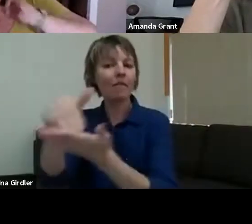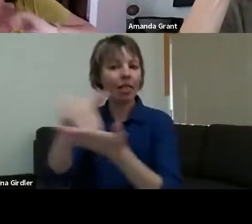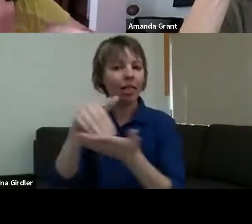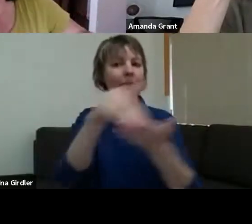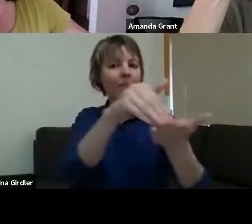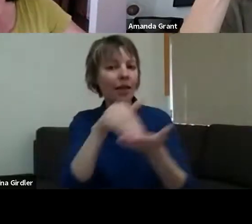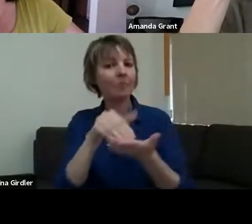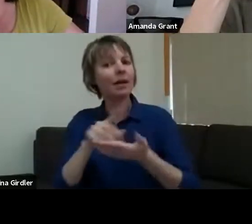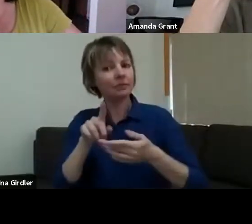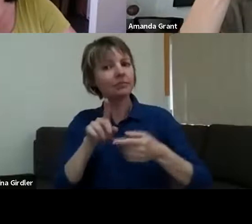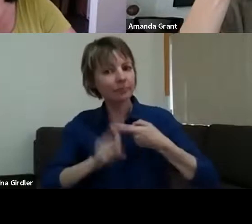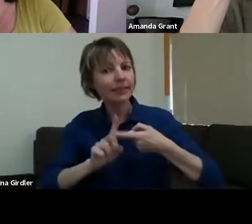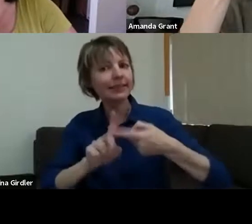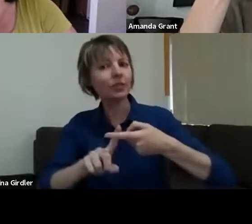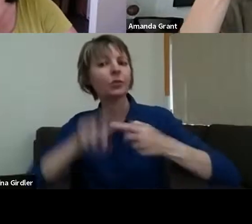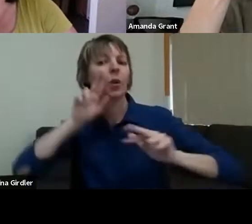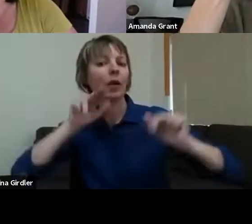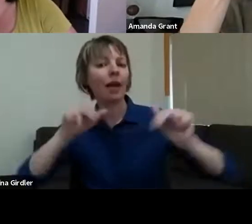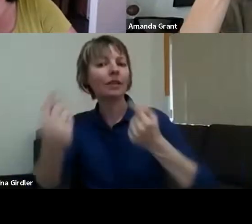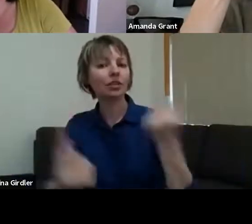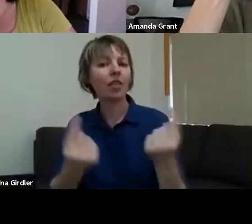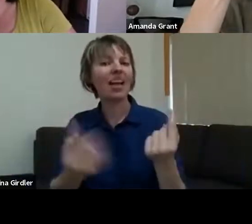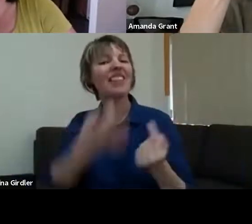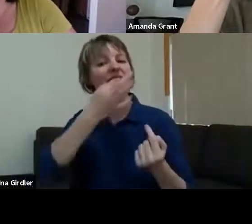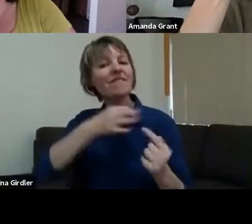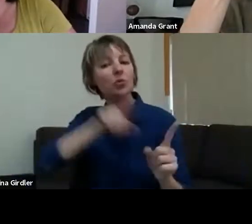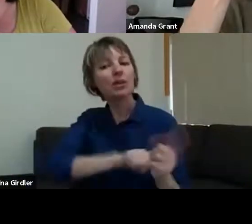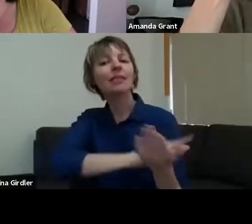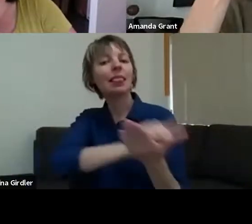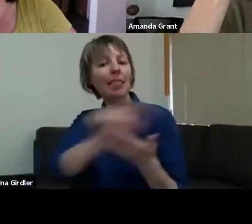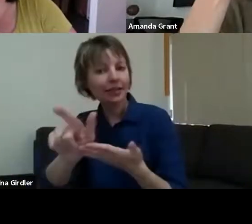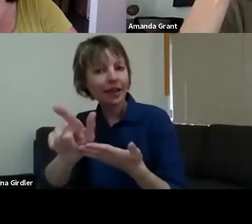the track - then people realised they needed to do some self-care and